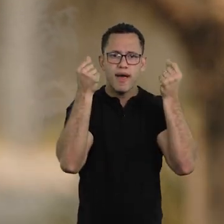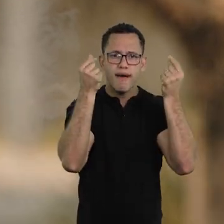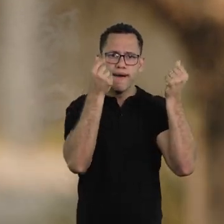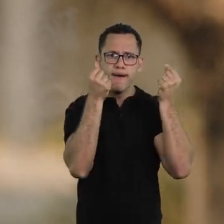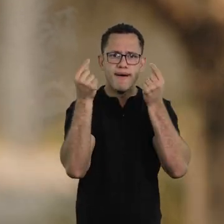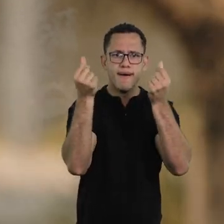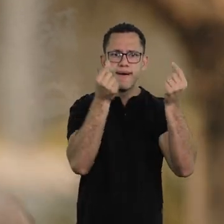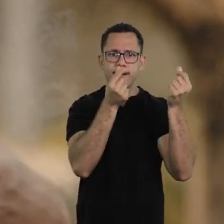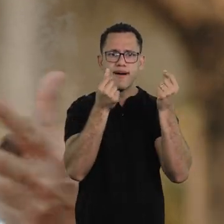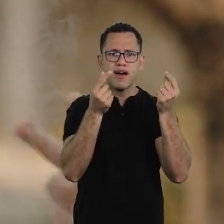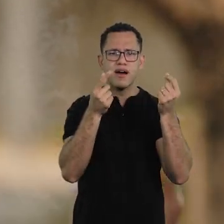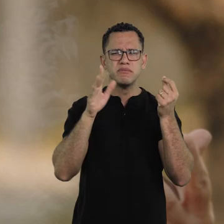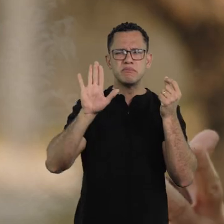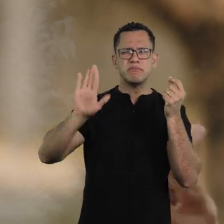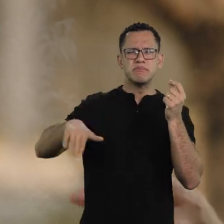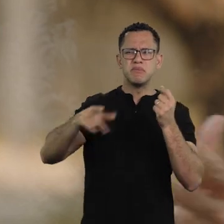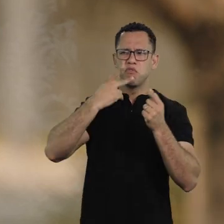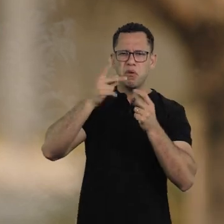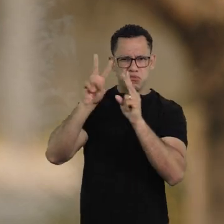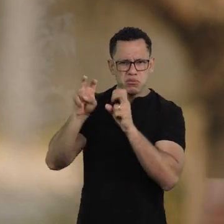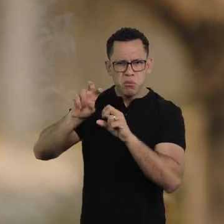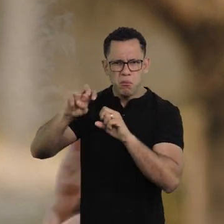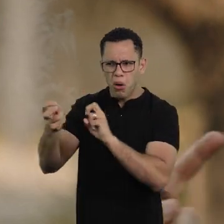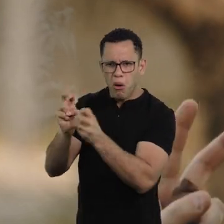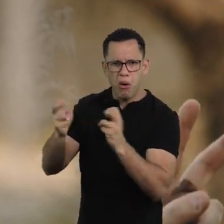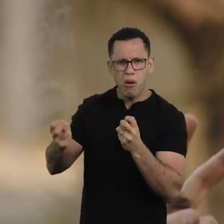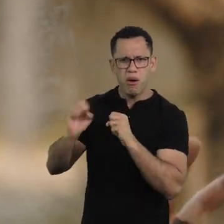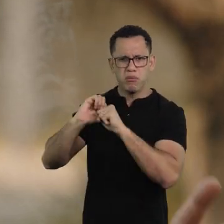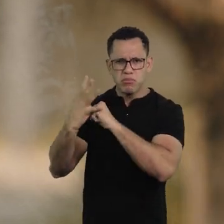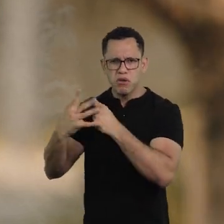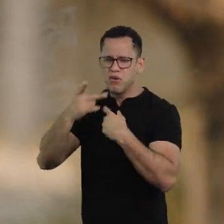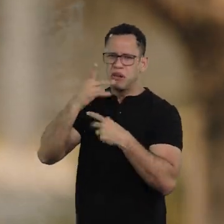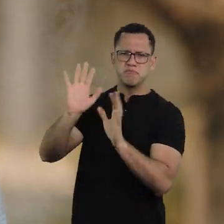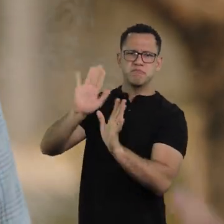of political well-being and negotiations, didn't take a stand.